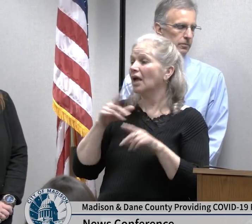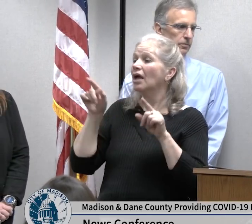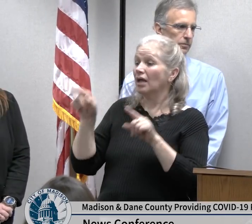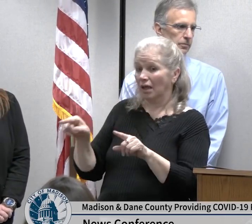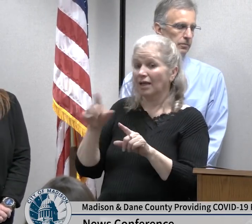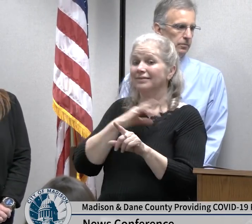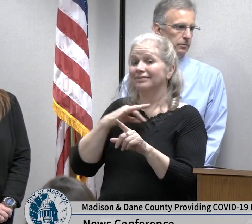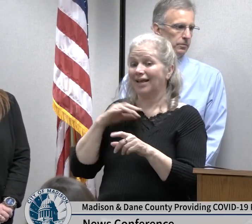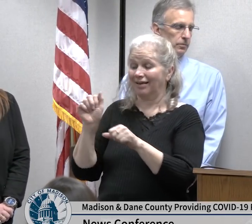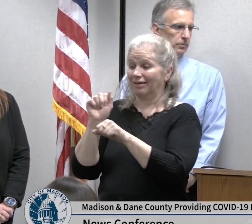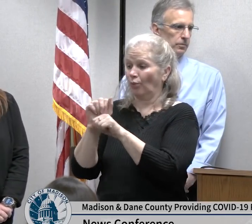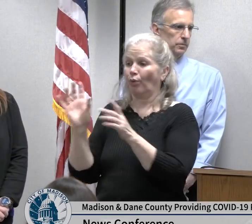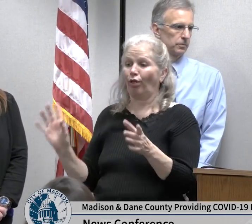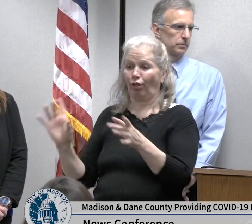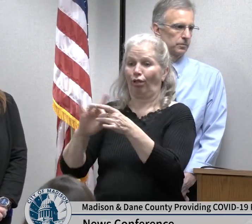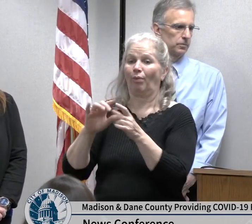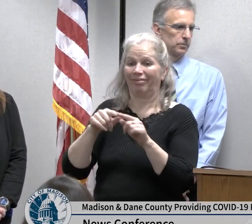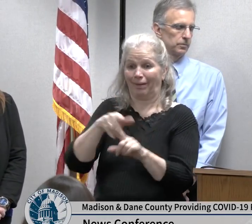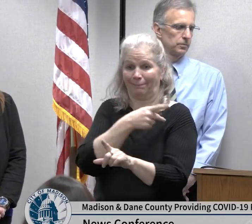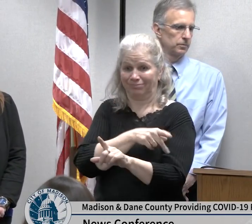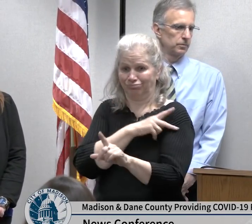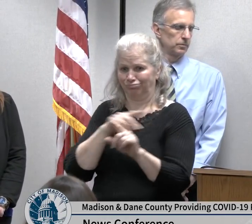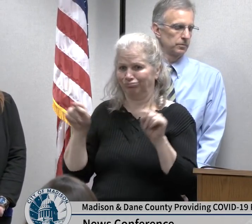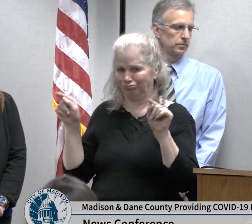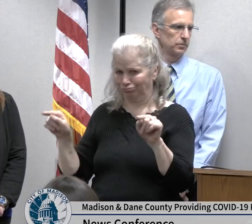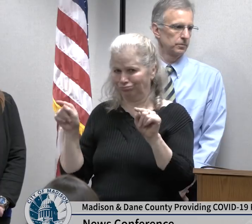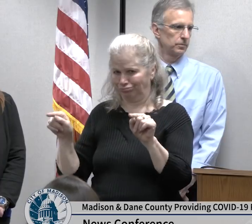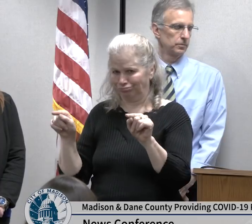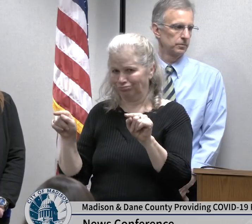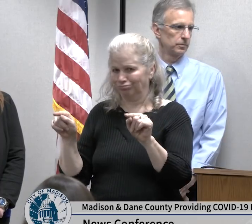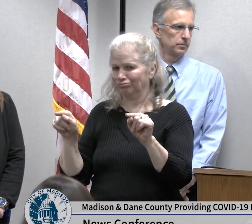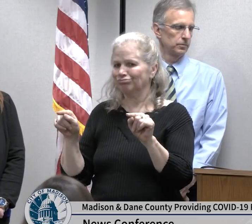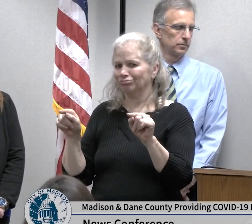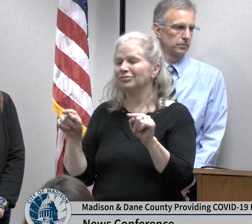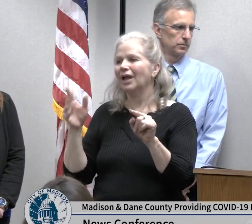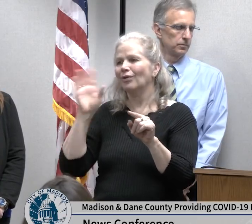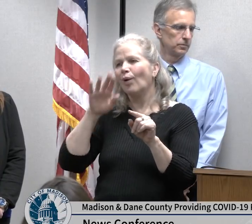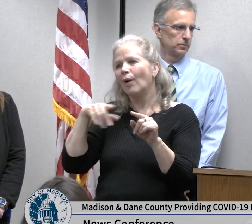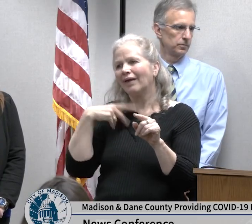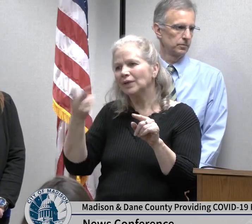that we know of in Dane County that is positive we take again really proactive